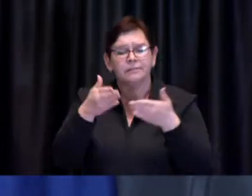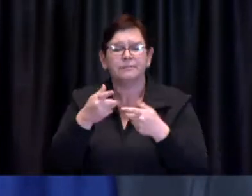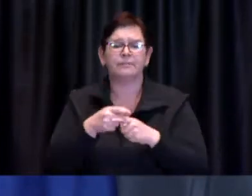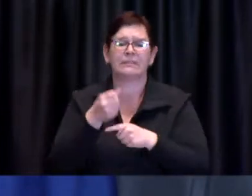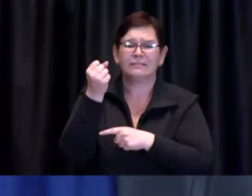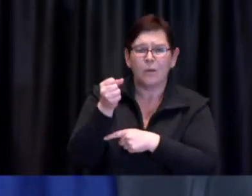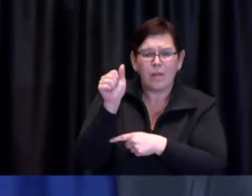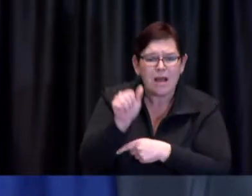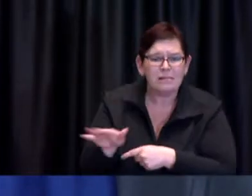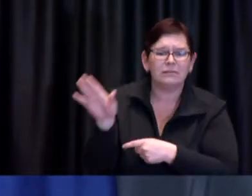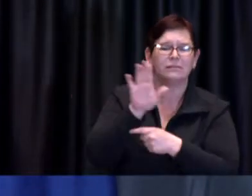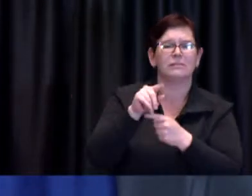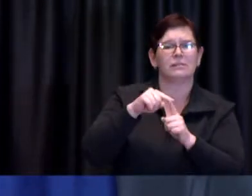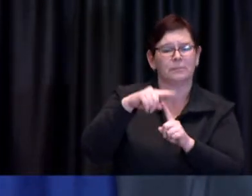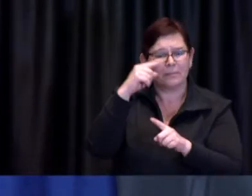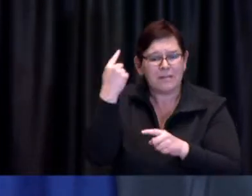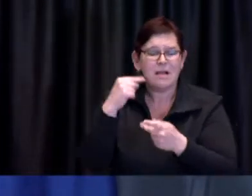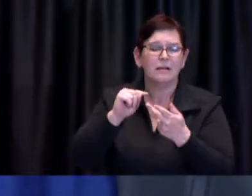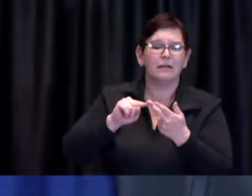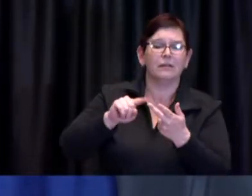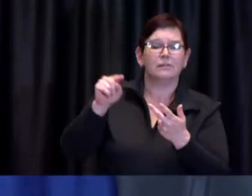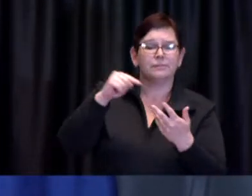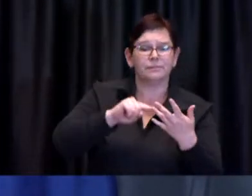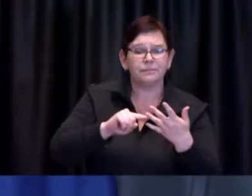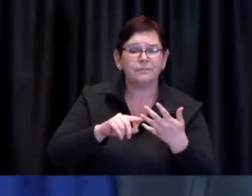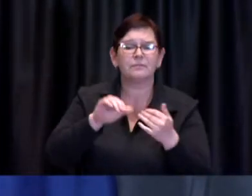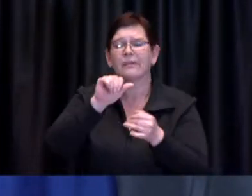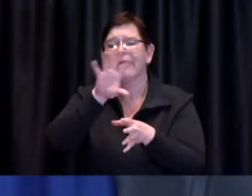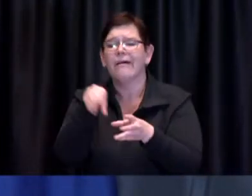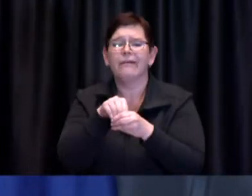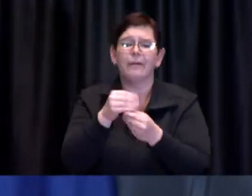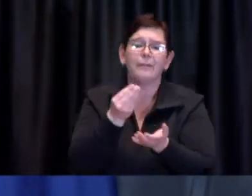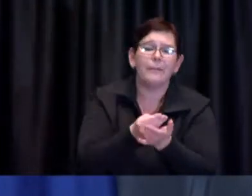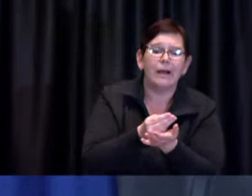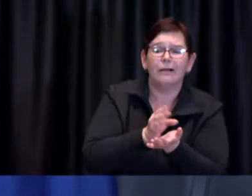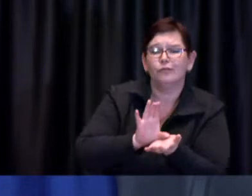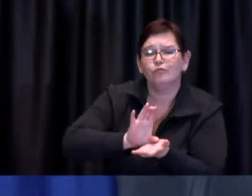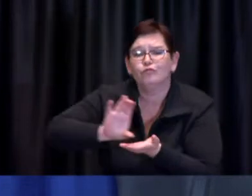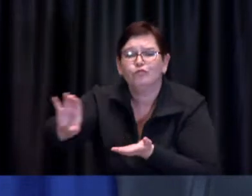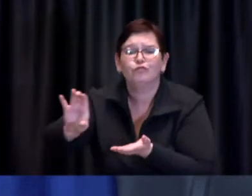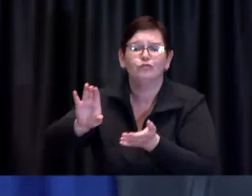Also part of this program is funding for groups which can help can help us focus on black resilience and